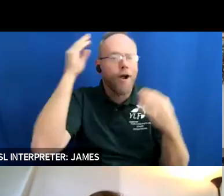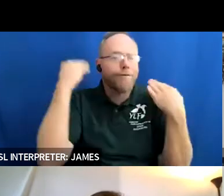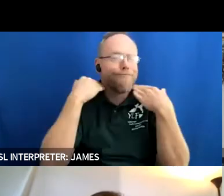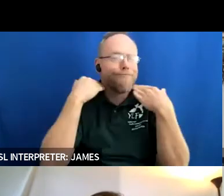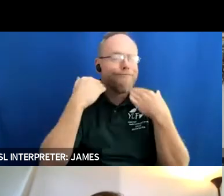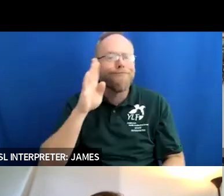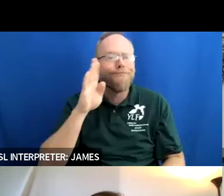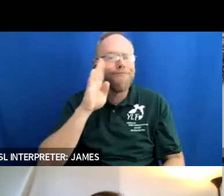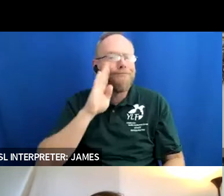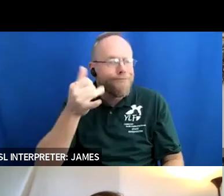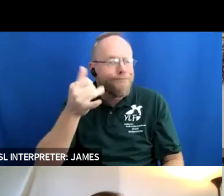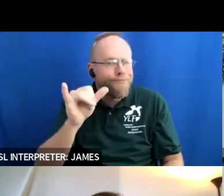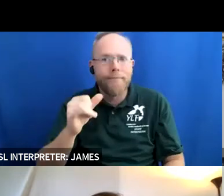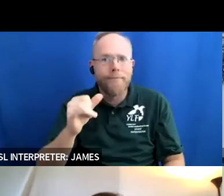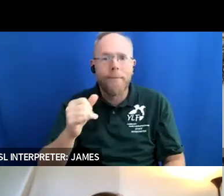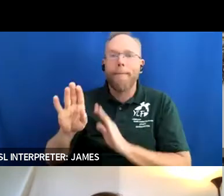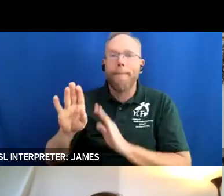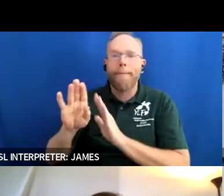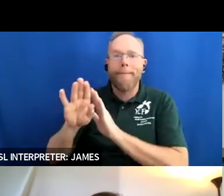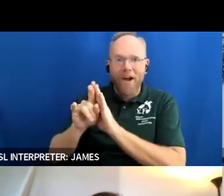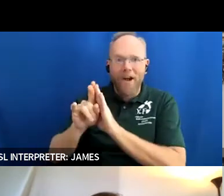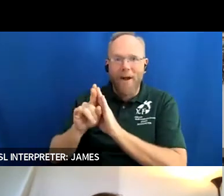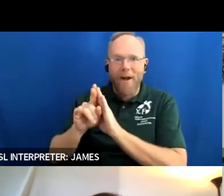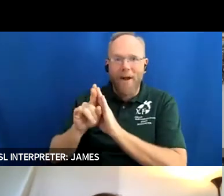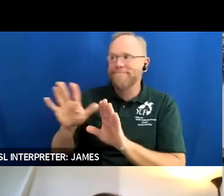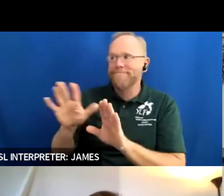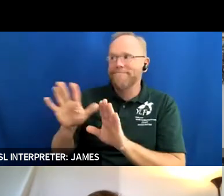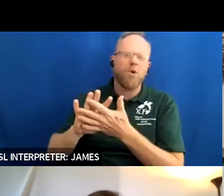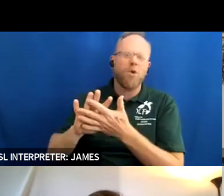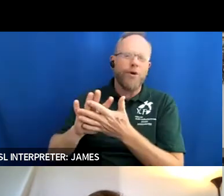is blurred because i've got a lot going on in my background nice shells and everything